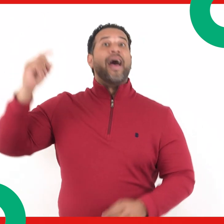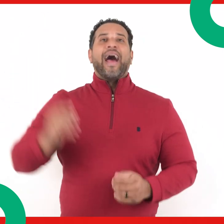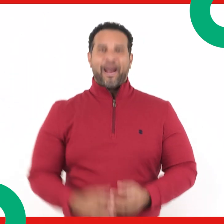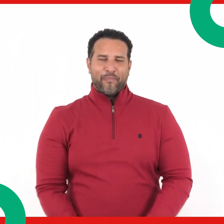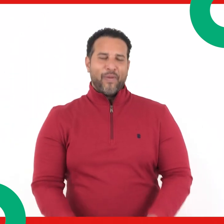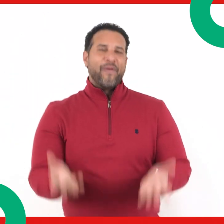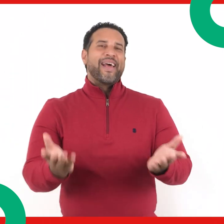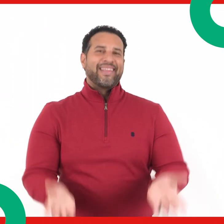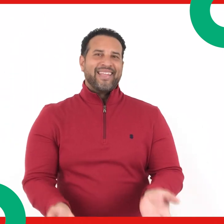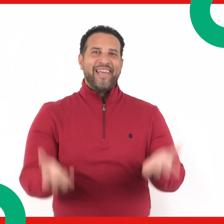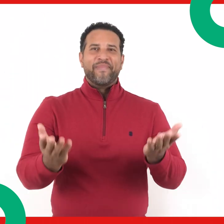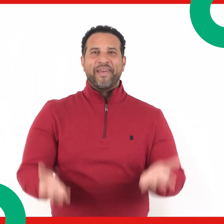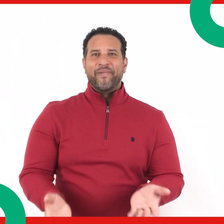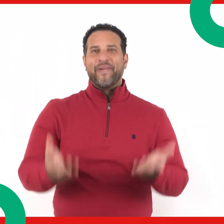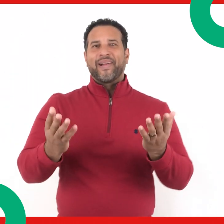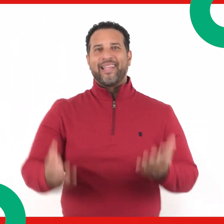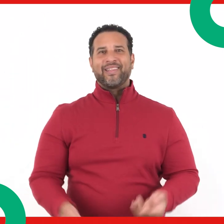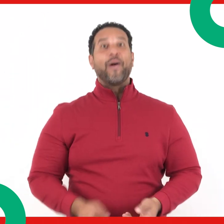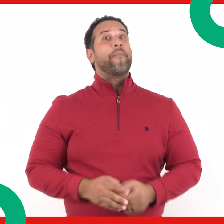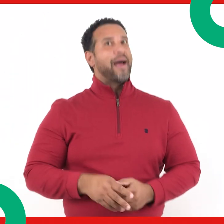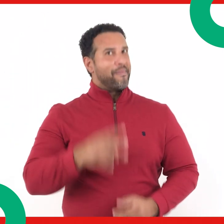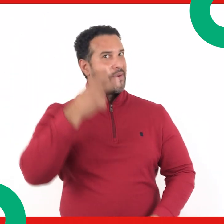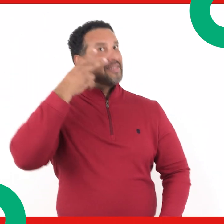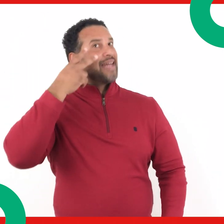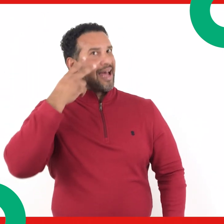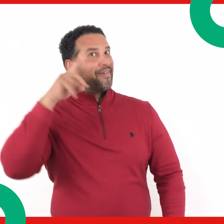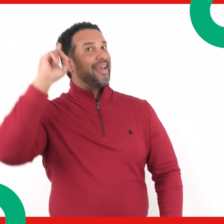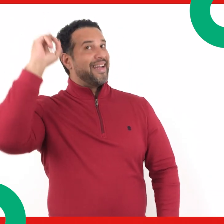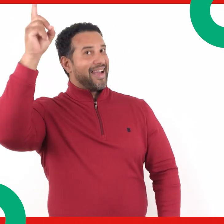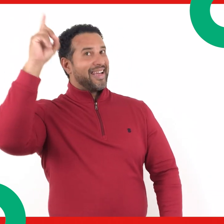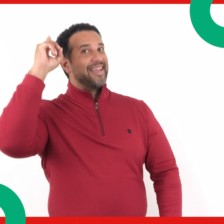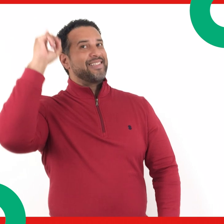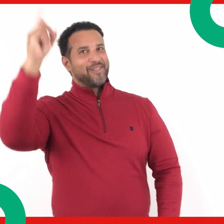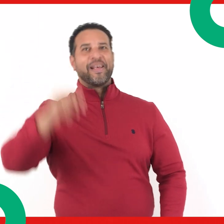Apúrate, mi burrito, vamos a ver a Jesús.